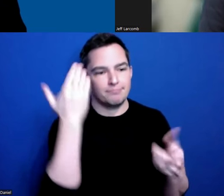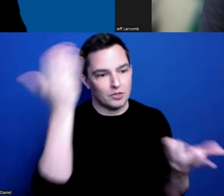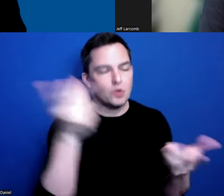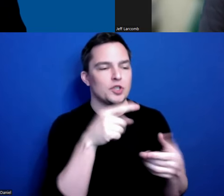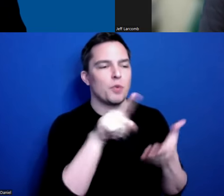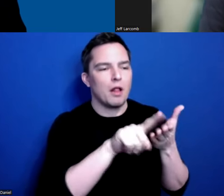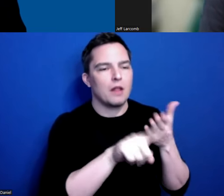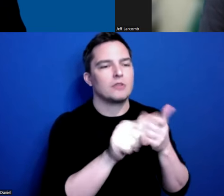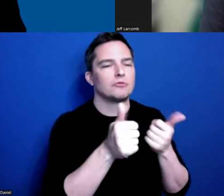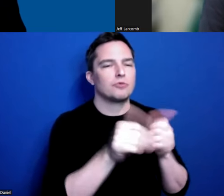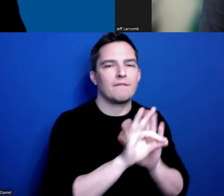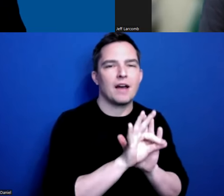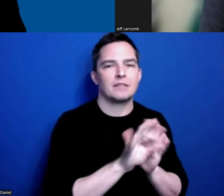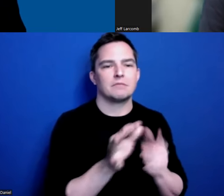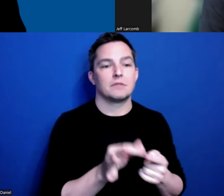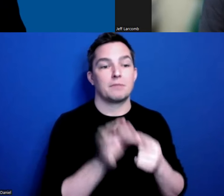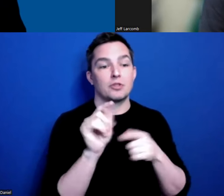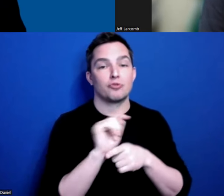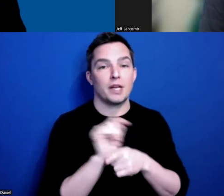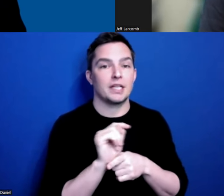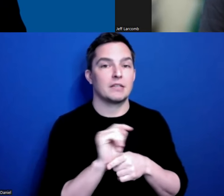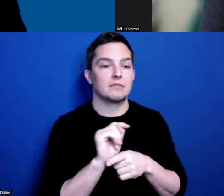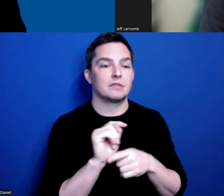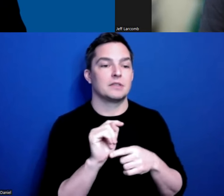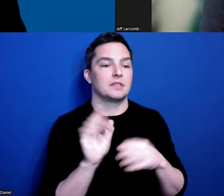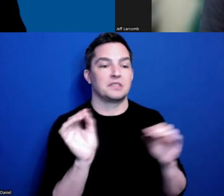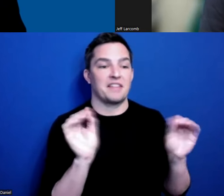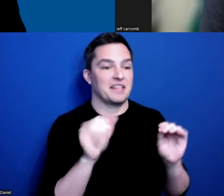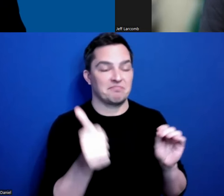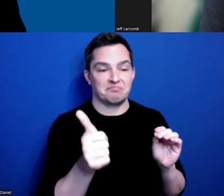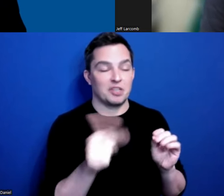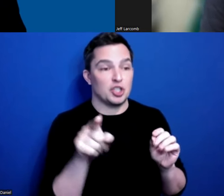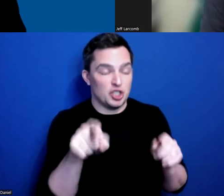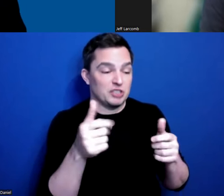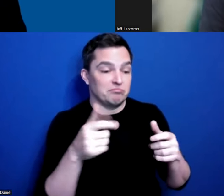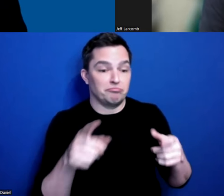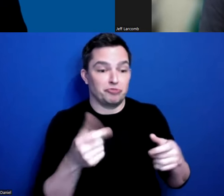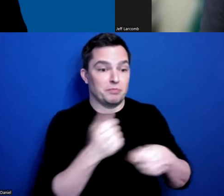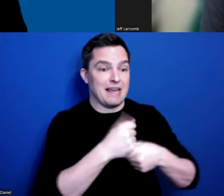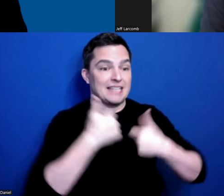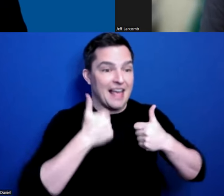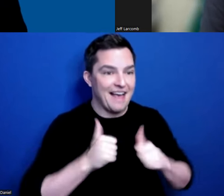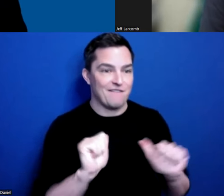She has no special training, no anything. It’s just the effort. She just - she’s willing to,